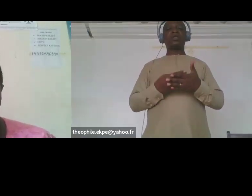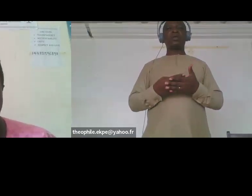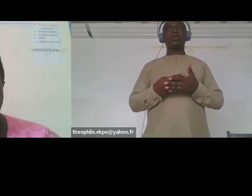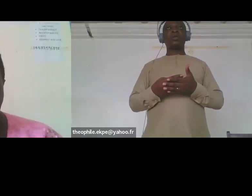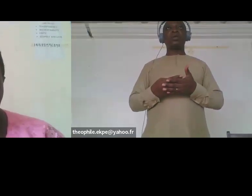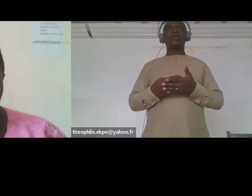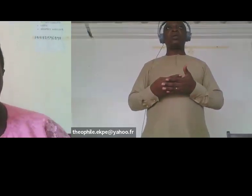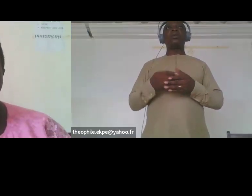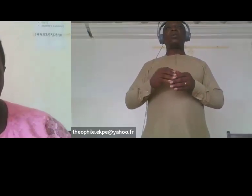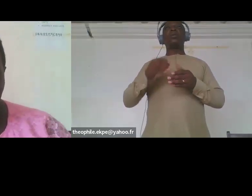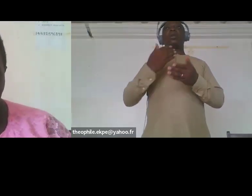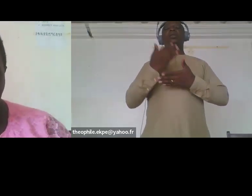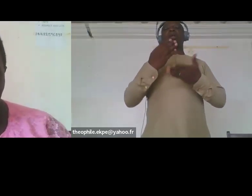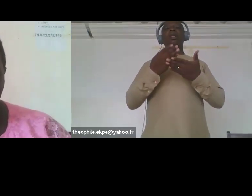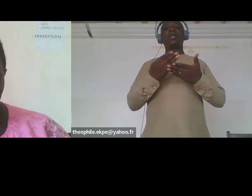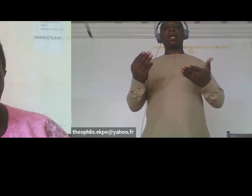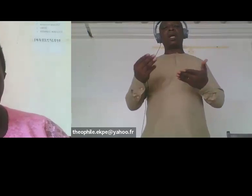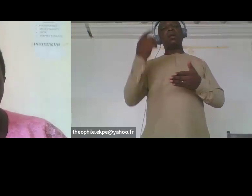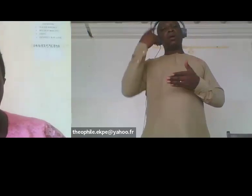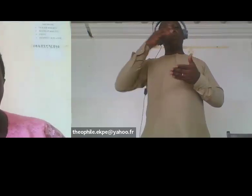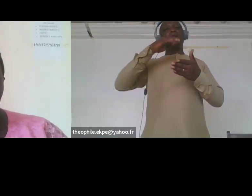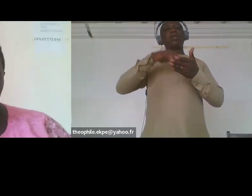centers and hospitals